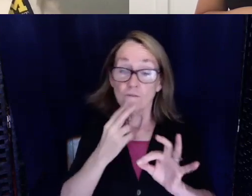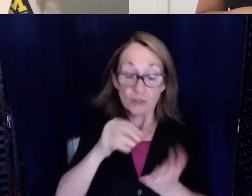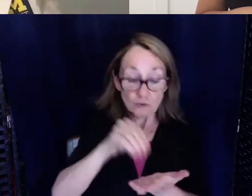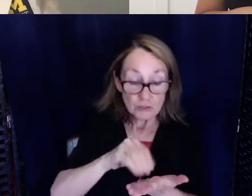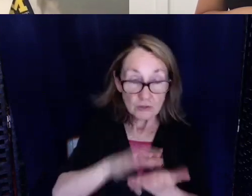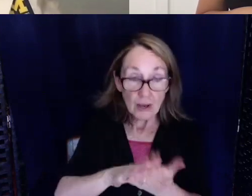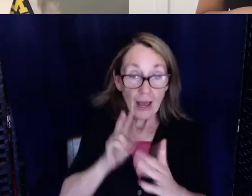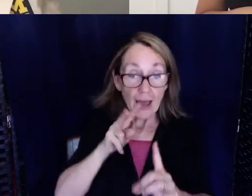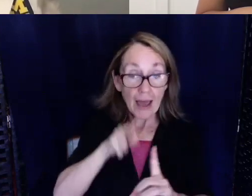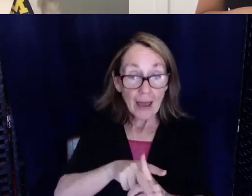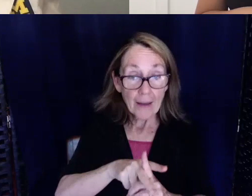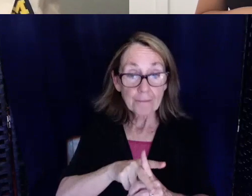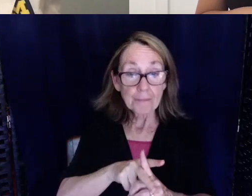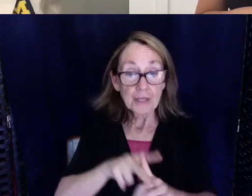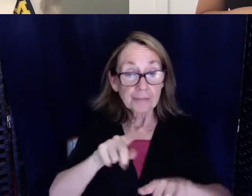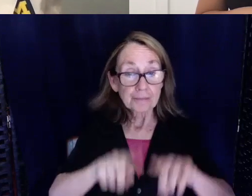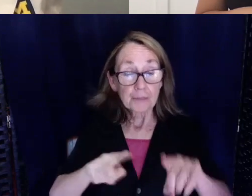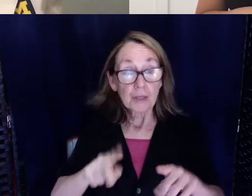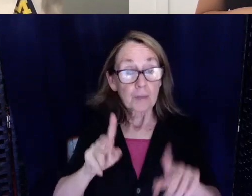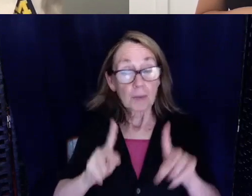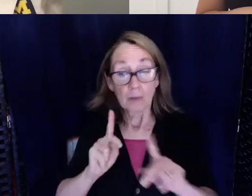know if some people that went to medical school when they did their